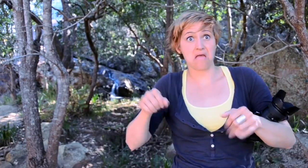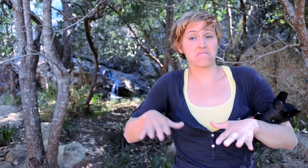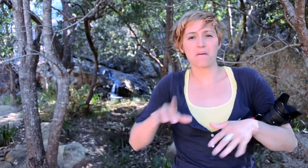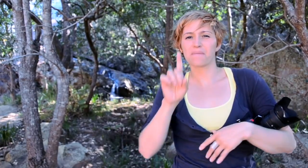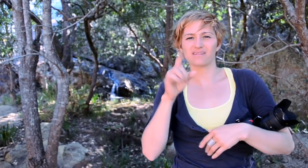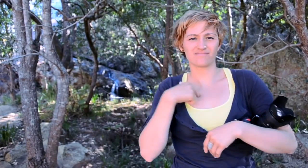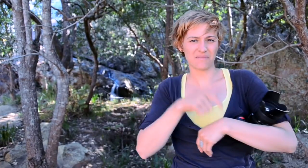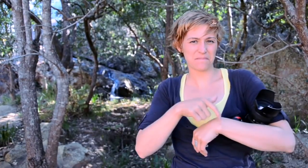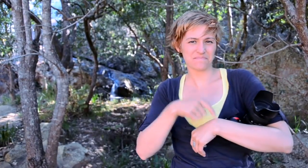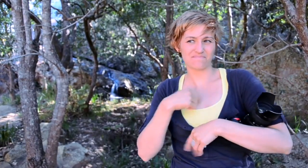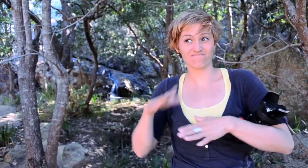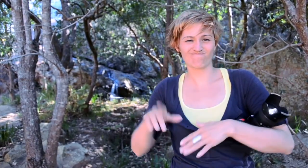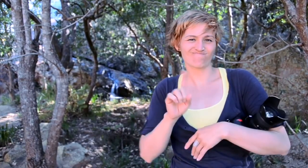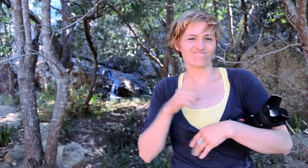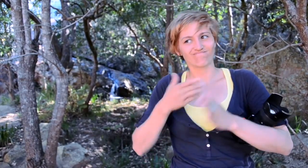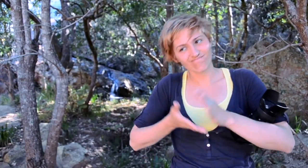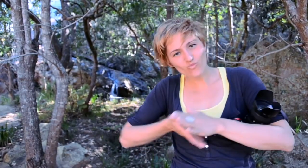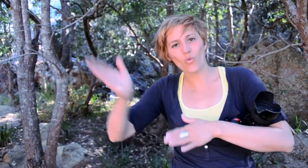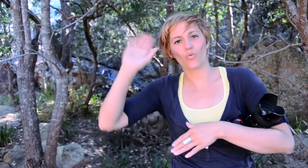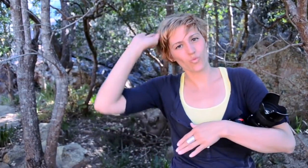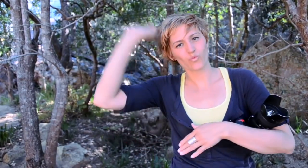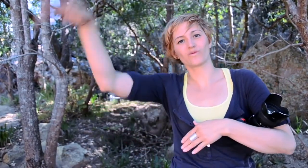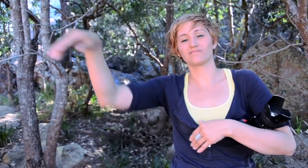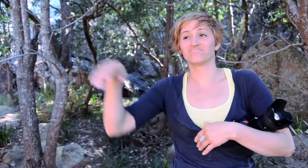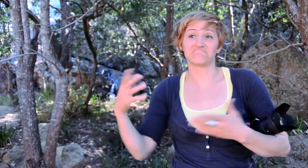love to explore more but with the tight